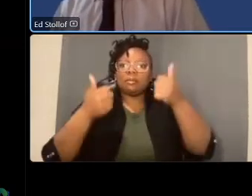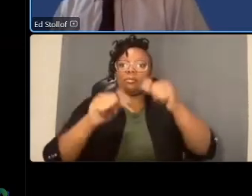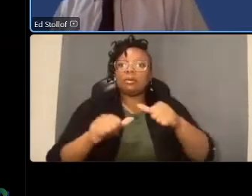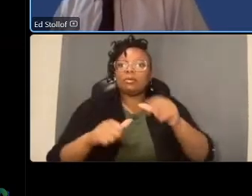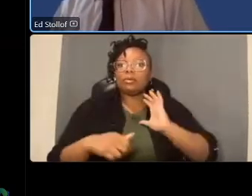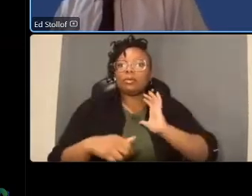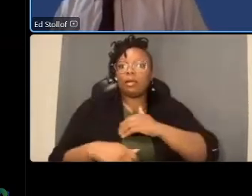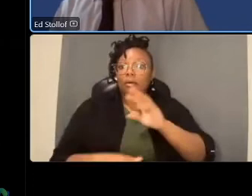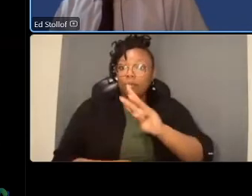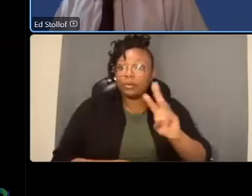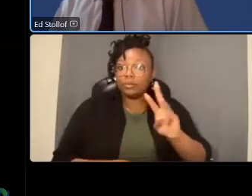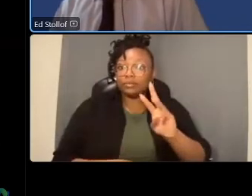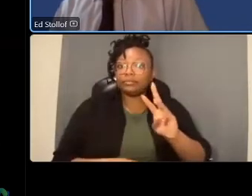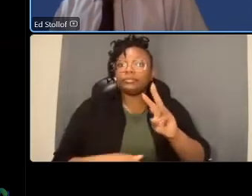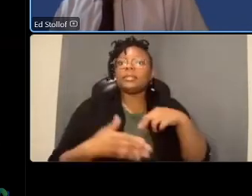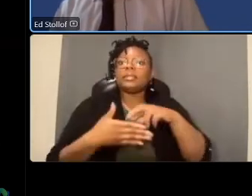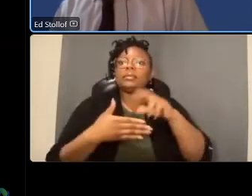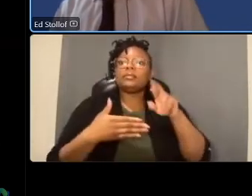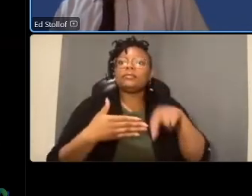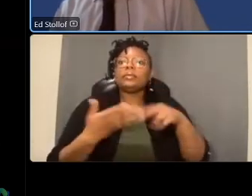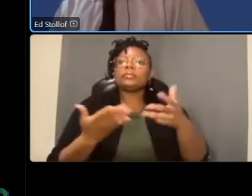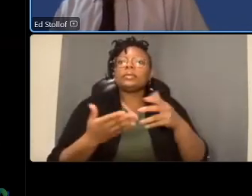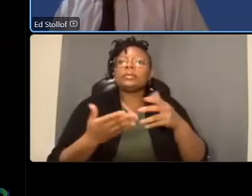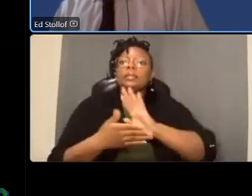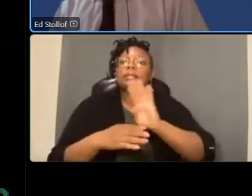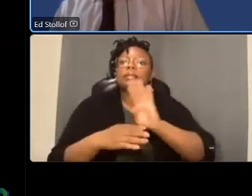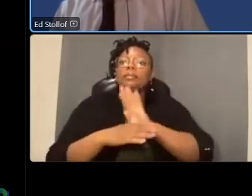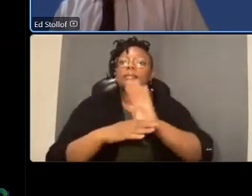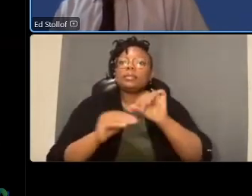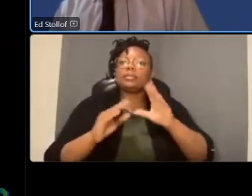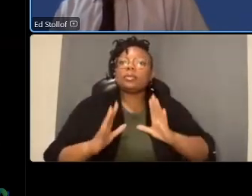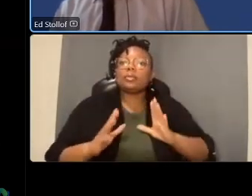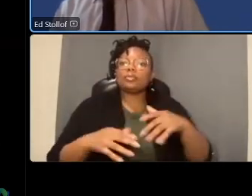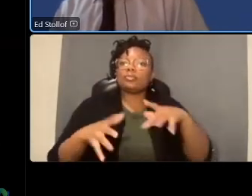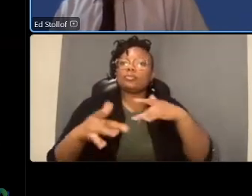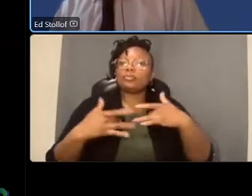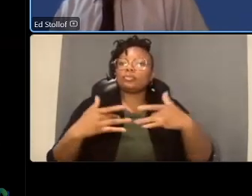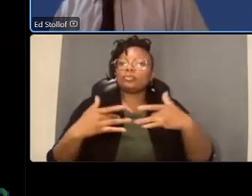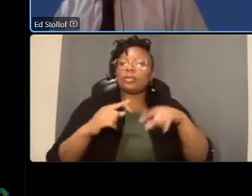are that the business owners were concerned about the reduction of parking uh with regard to